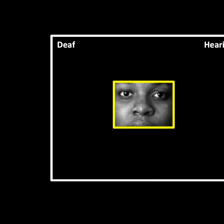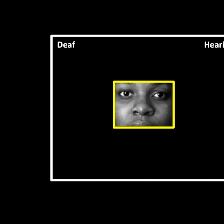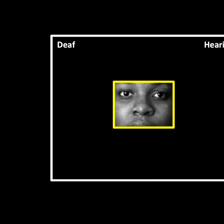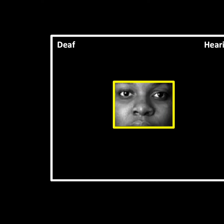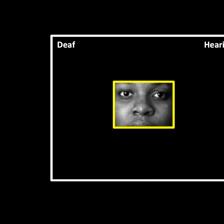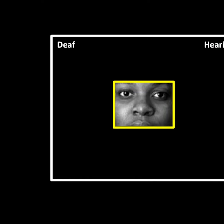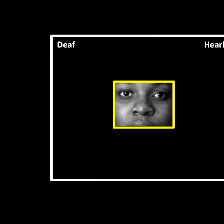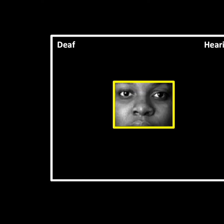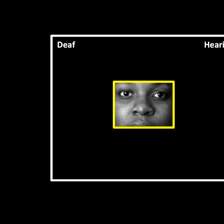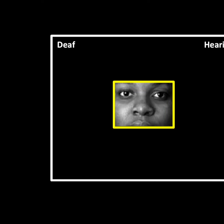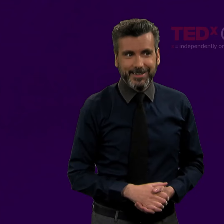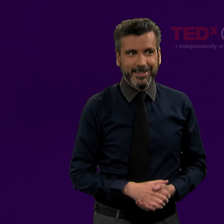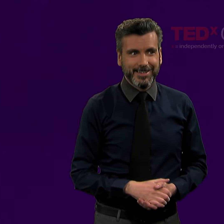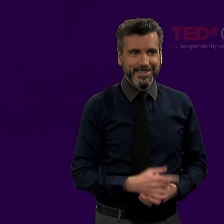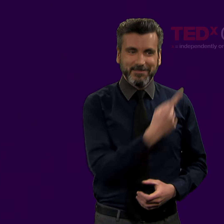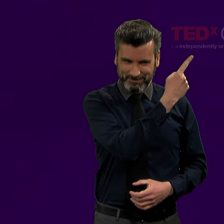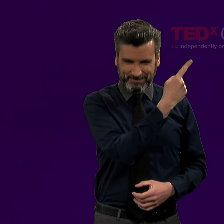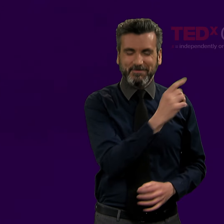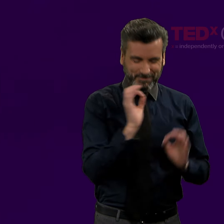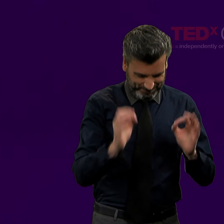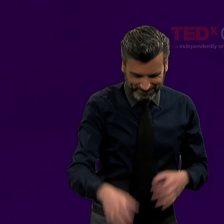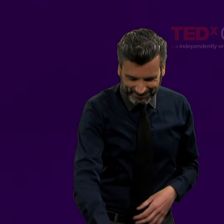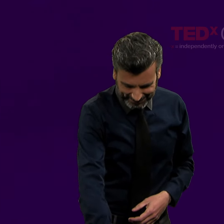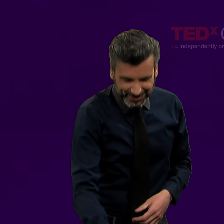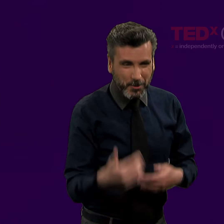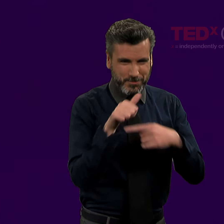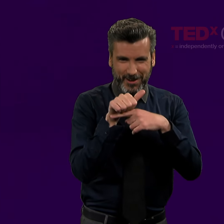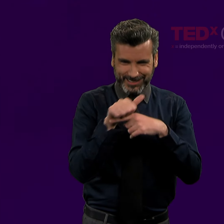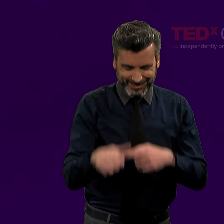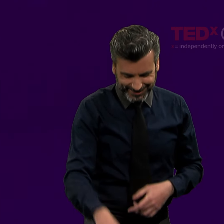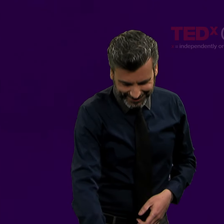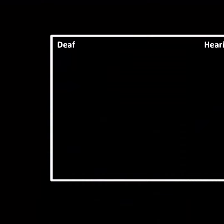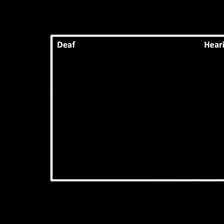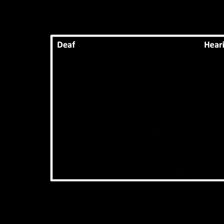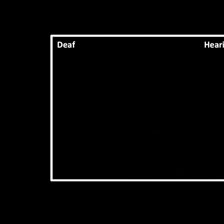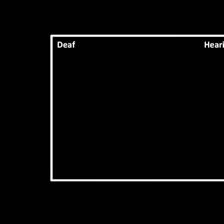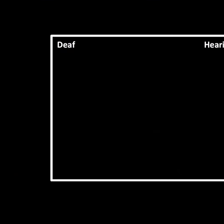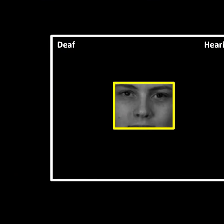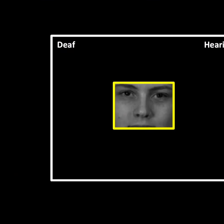[(Yellow-framed picture)] Yep, you're with me. Well done. That was the practice.